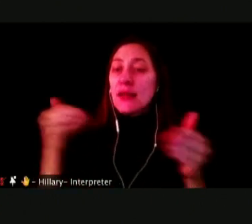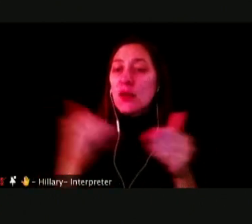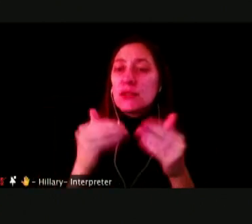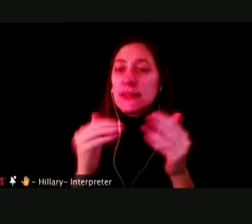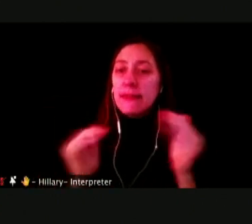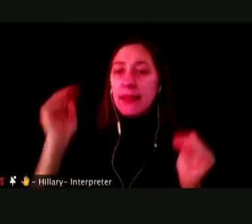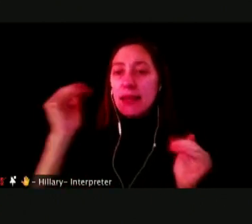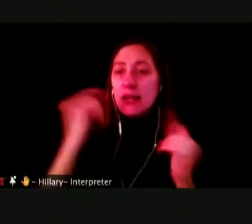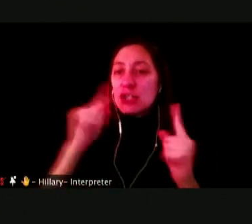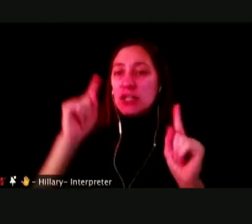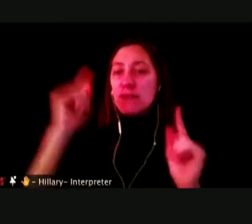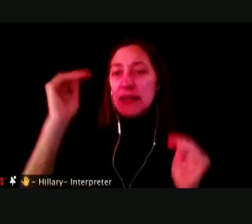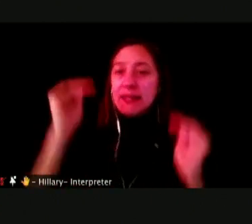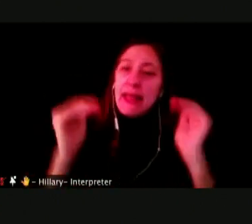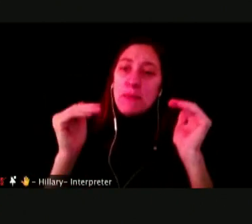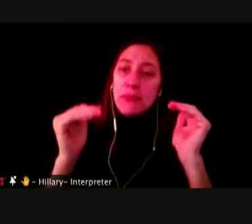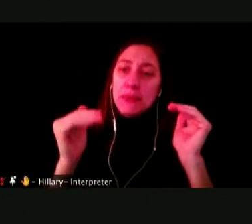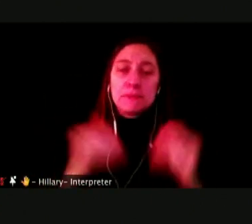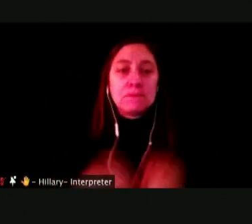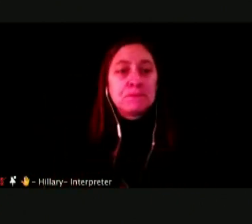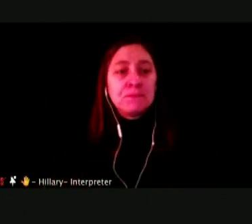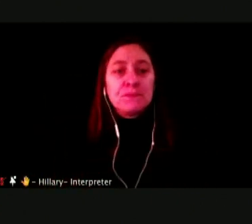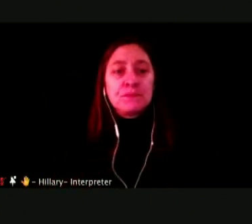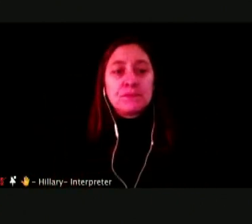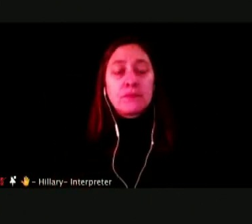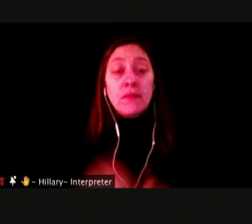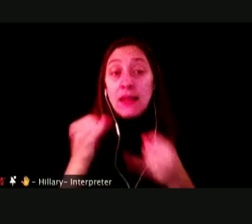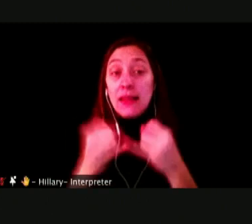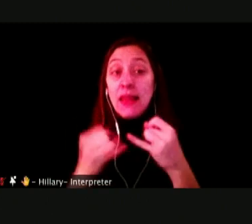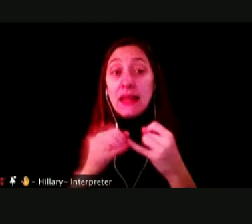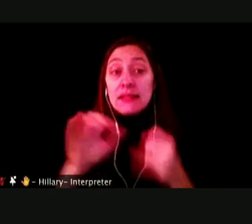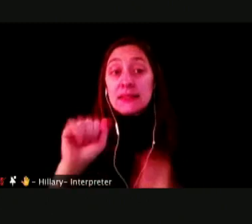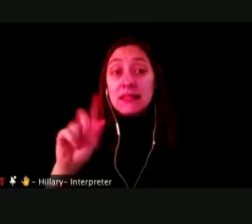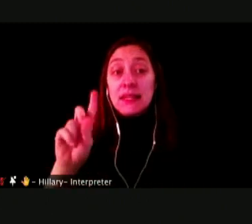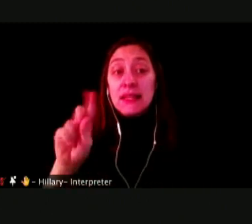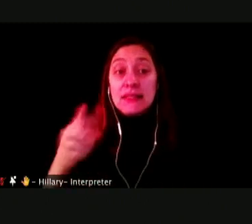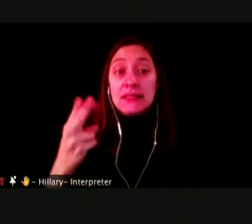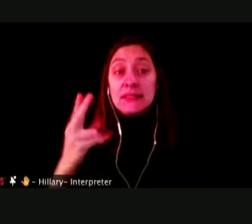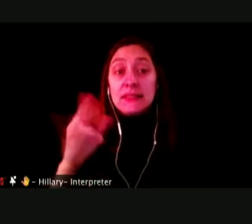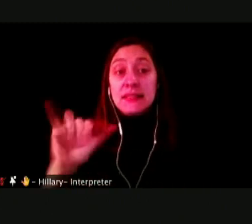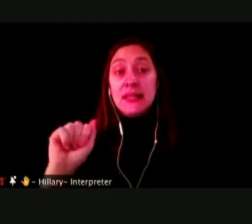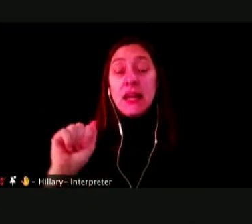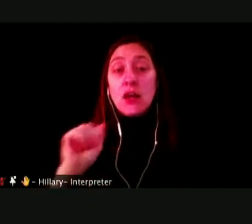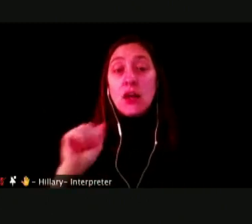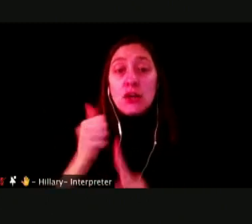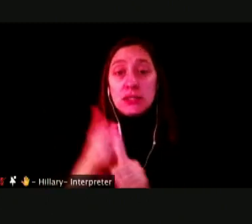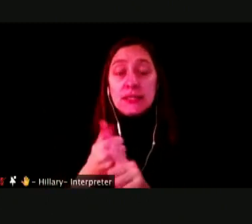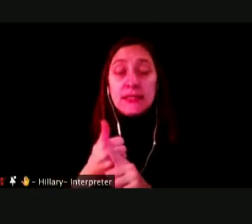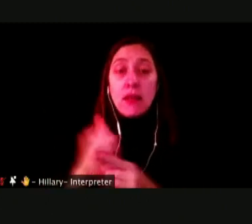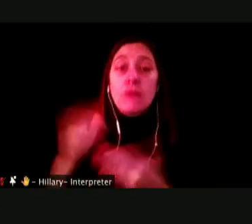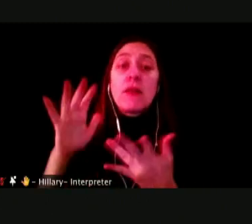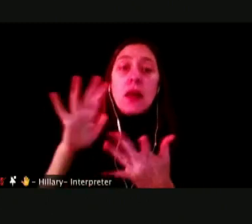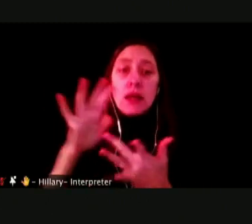AND OUR LAST PANELIST IS ALTHEA, WHO IS A SOPHOMORE AT POULSBO I SCHOOL BUT RICHIE IS